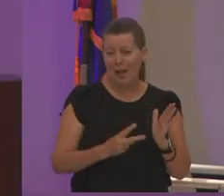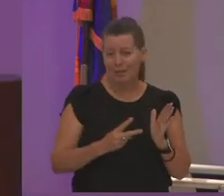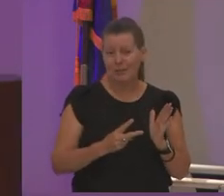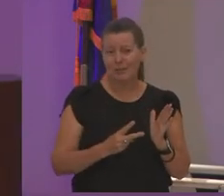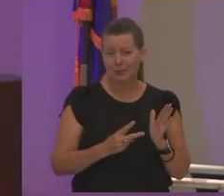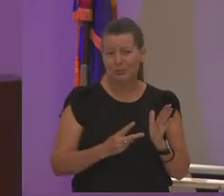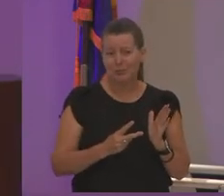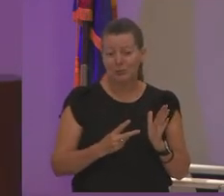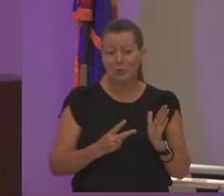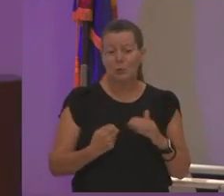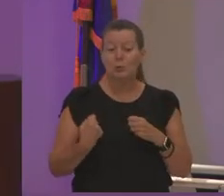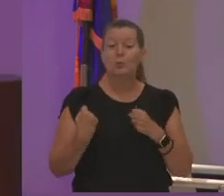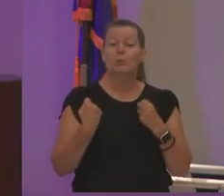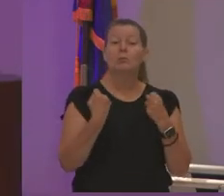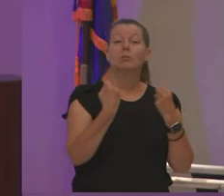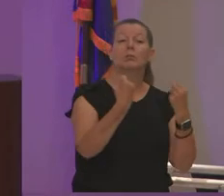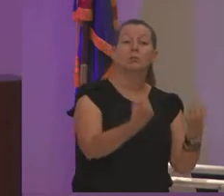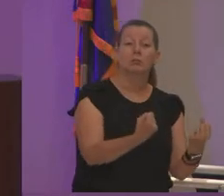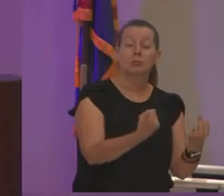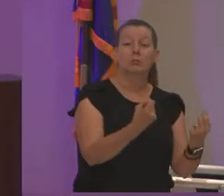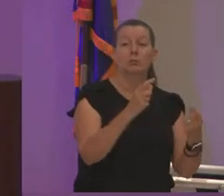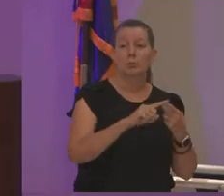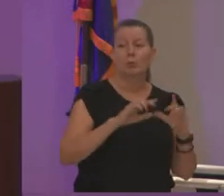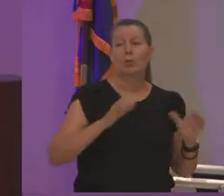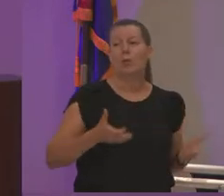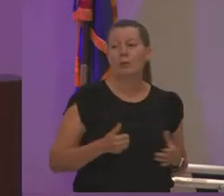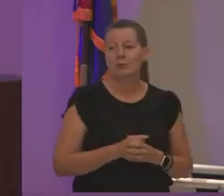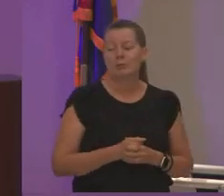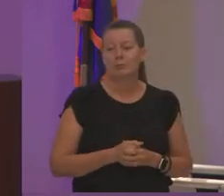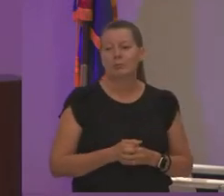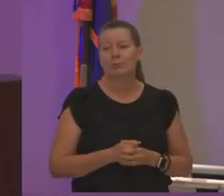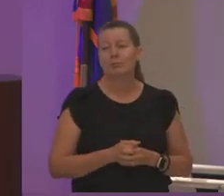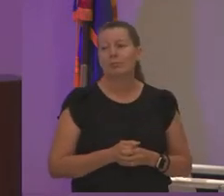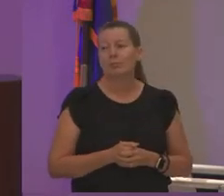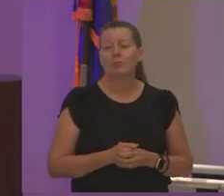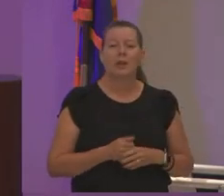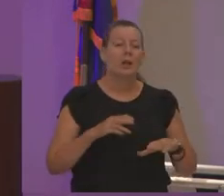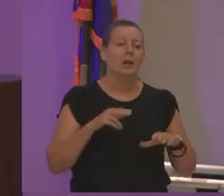to get to the class and i would be sitting on the 10 and sitting on the freeway